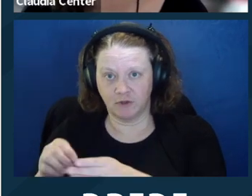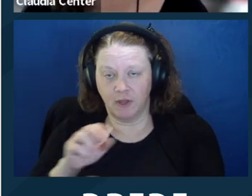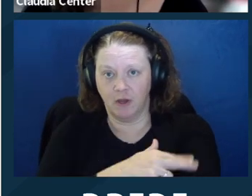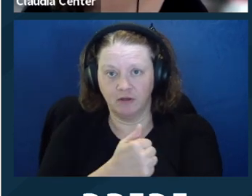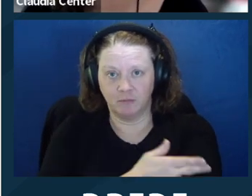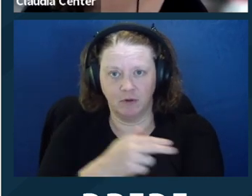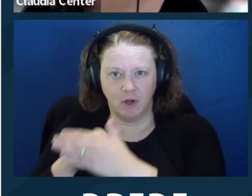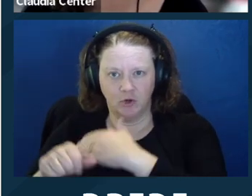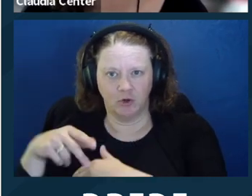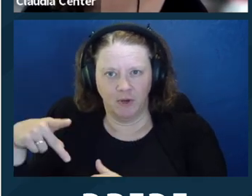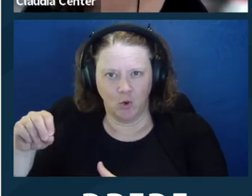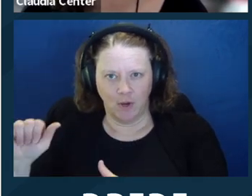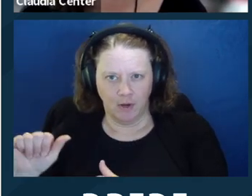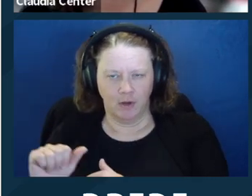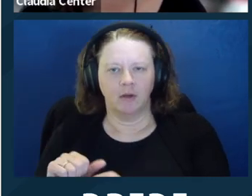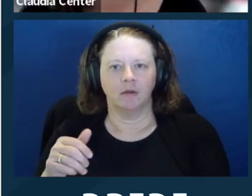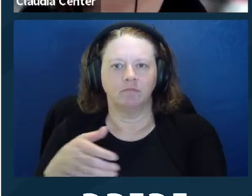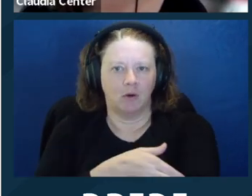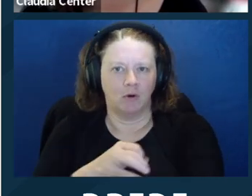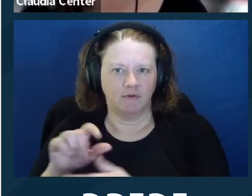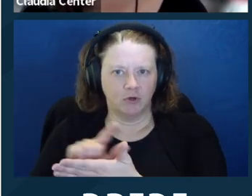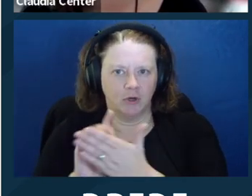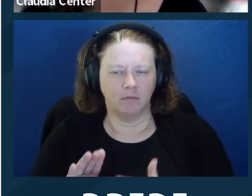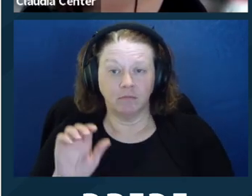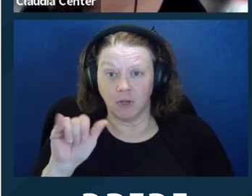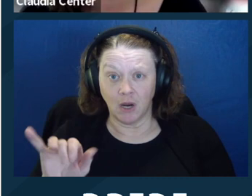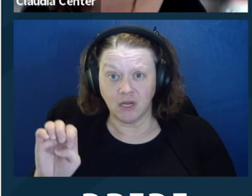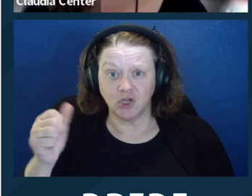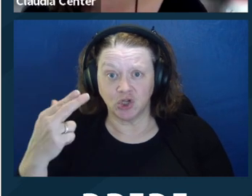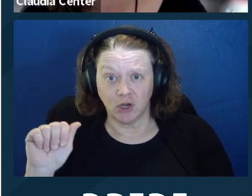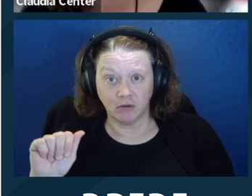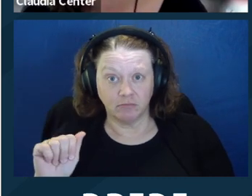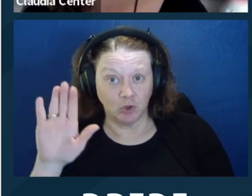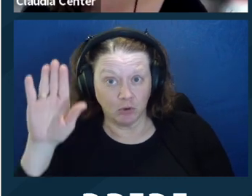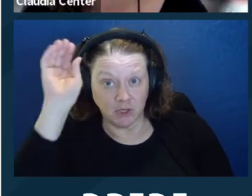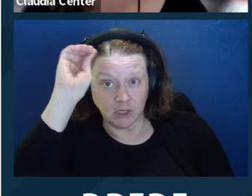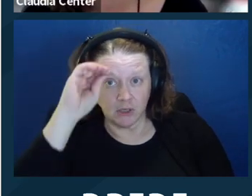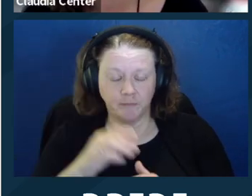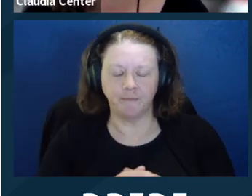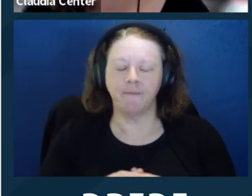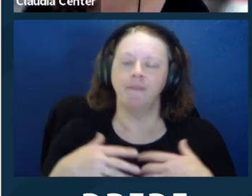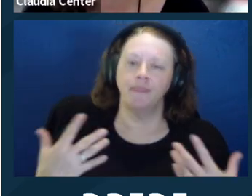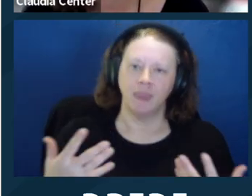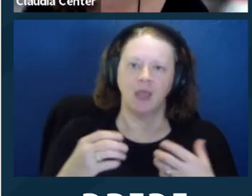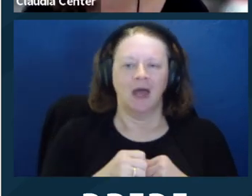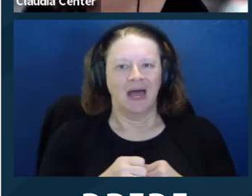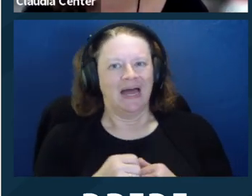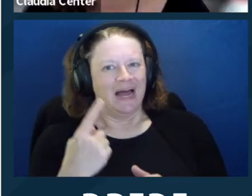person is in the hospital under a power of attorney. You might need to consult with that person. Ayesha, any thoughts on this one?